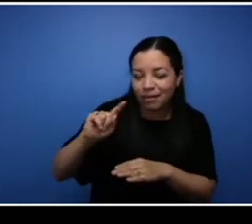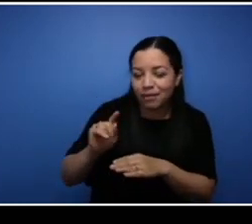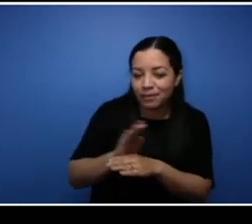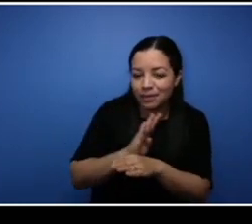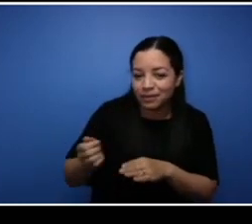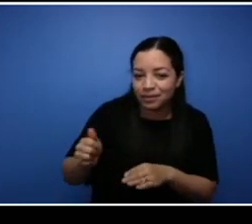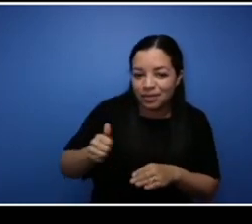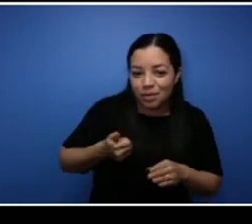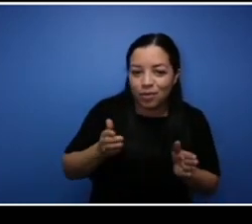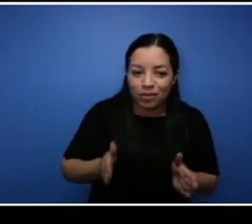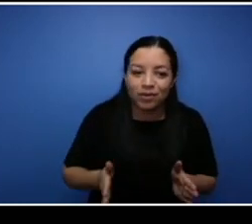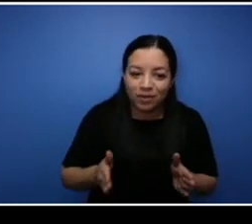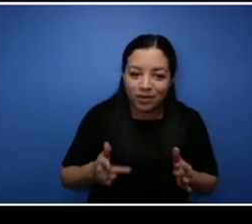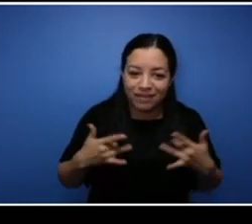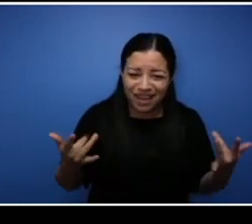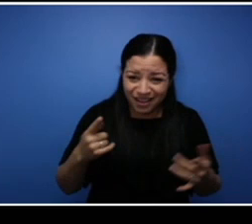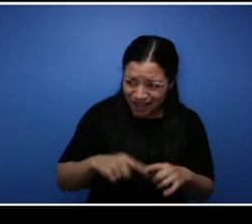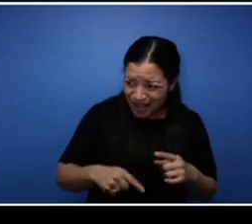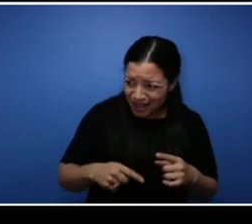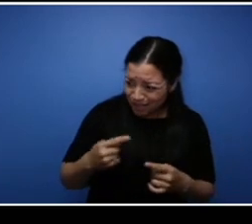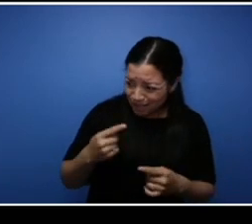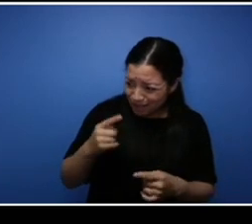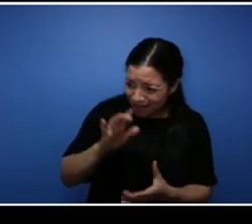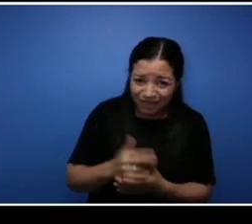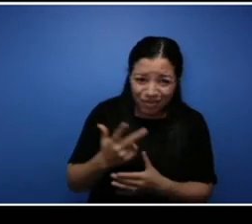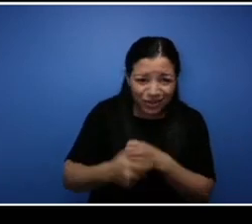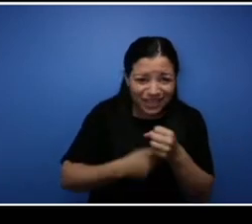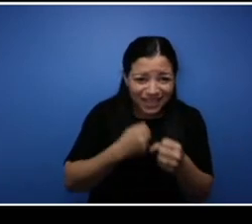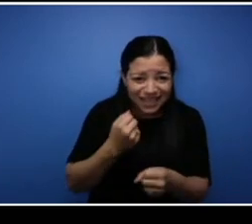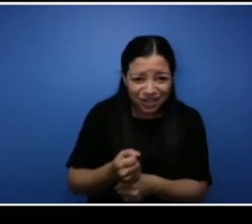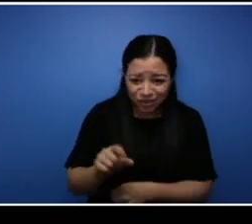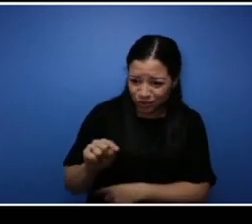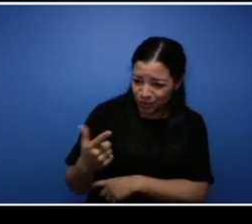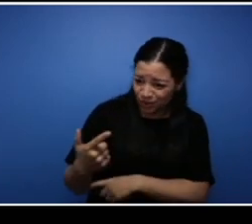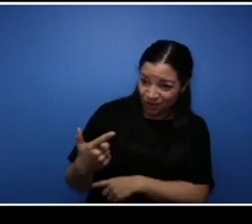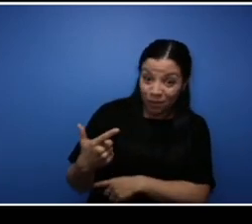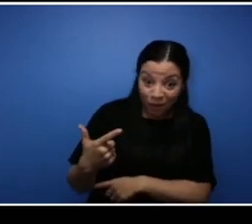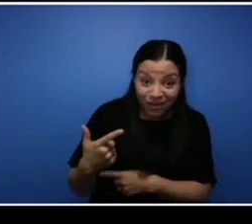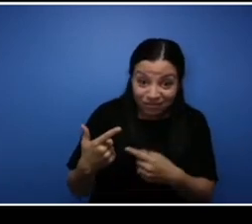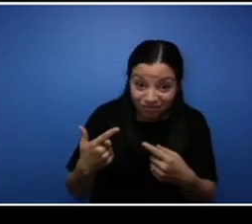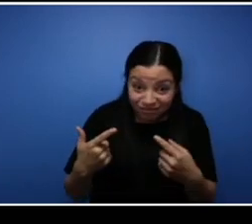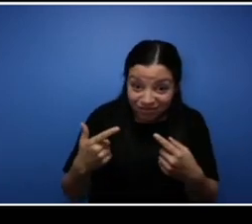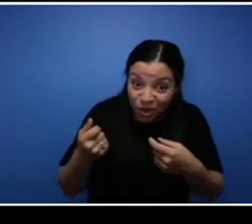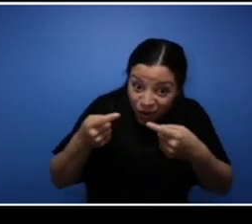already since we started this back in 2021 during the pandemic. You know I want to thank